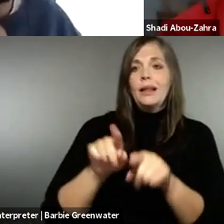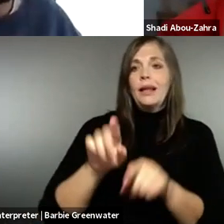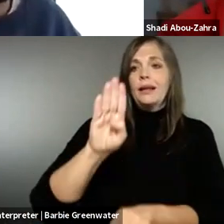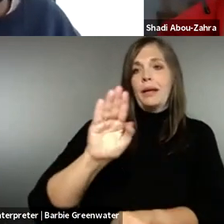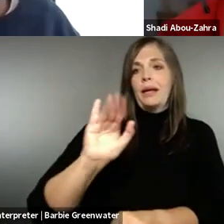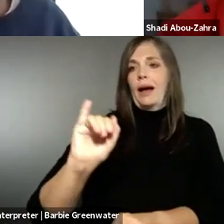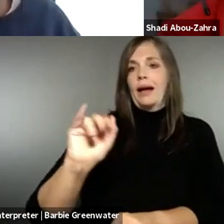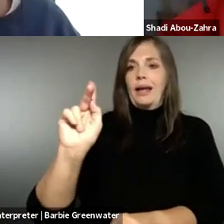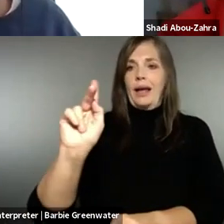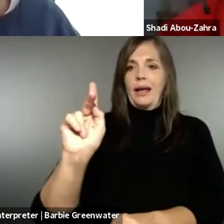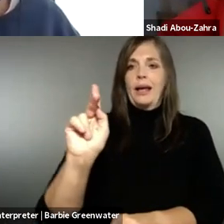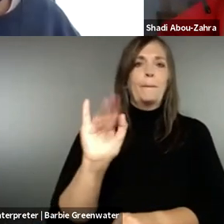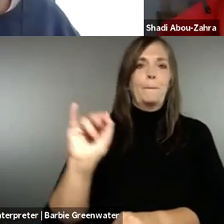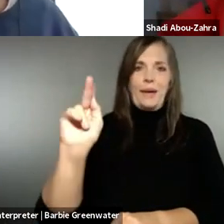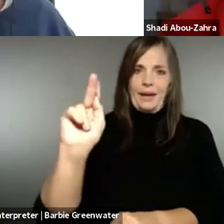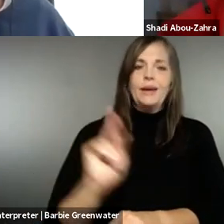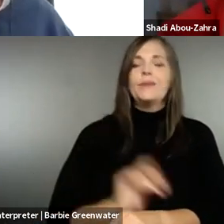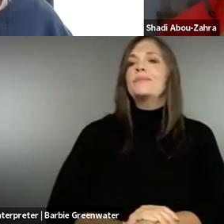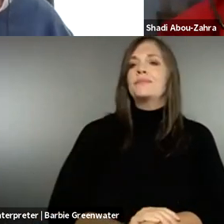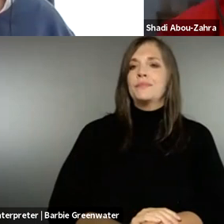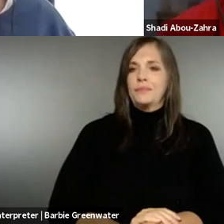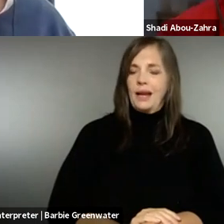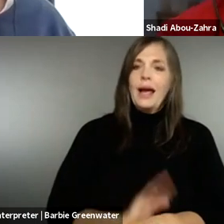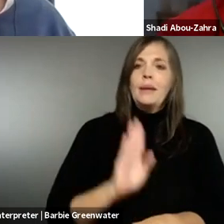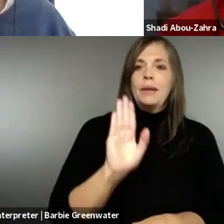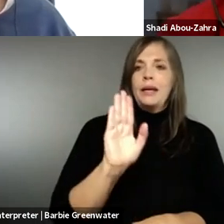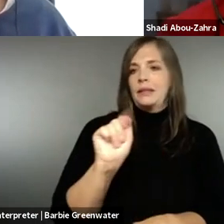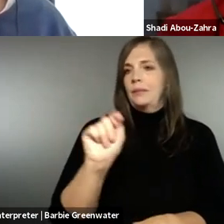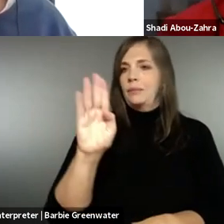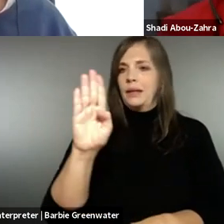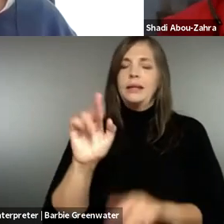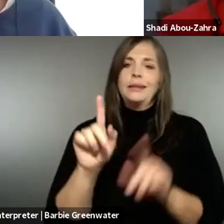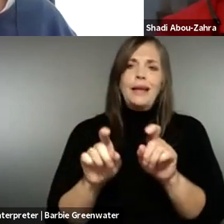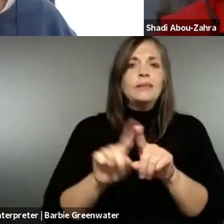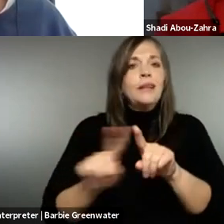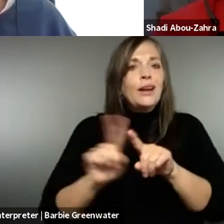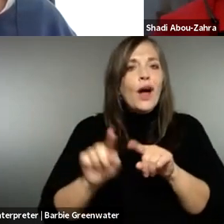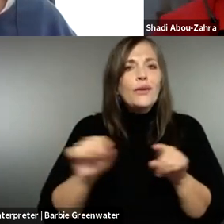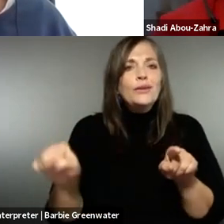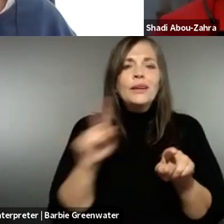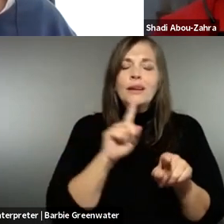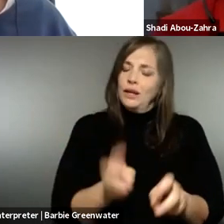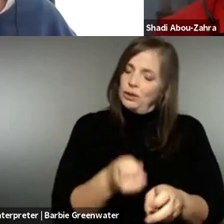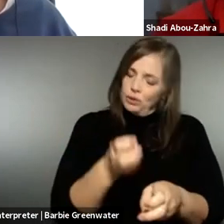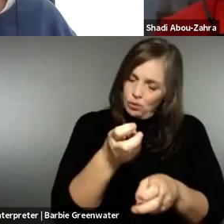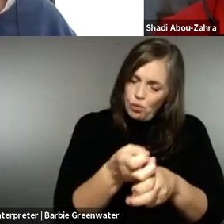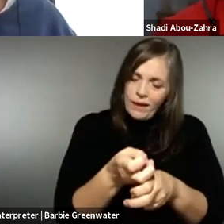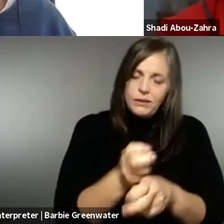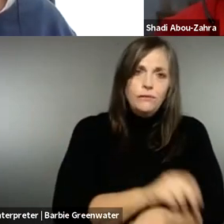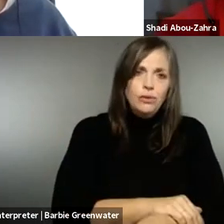communities, established tests, testing communities, like the BIK, BIK